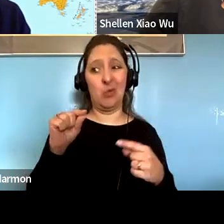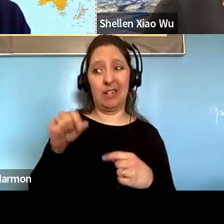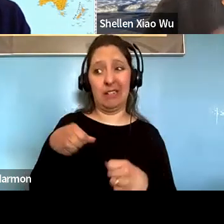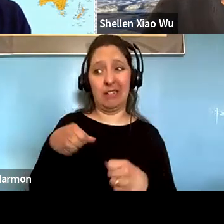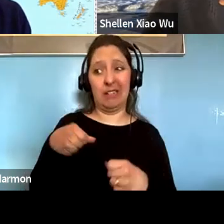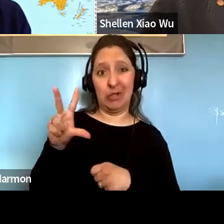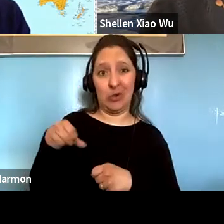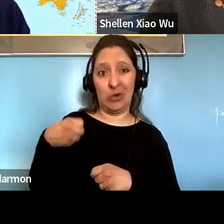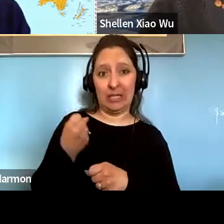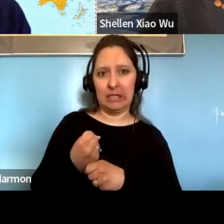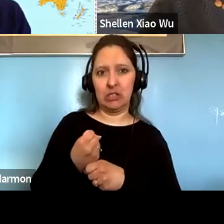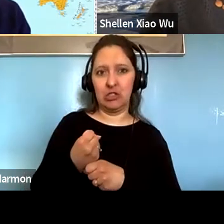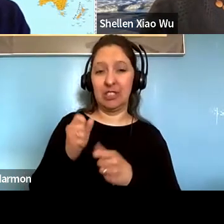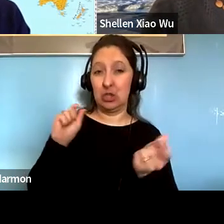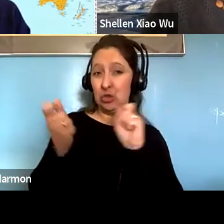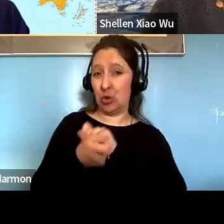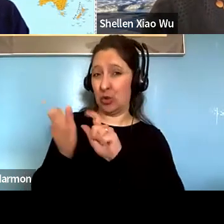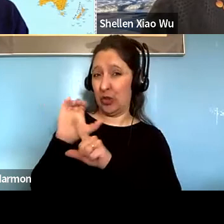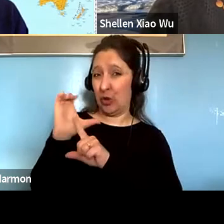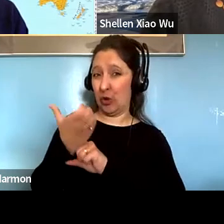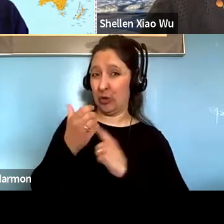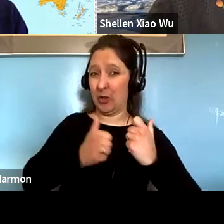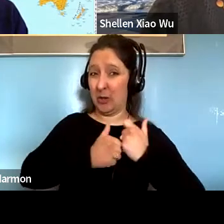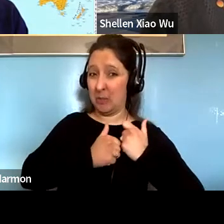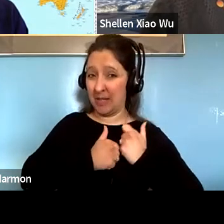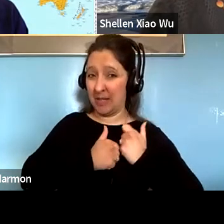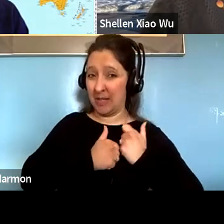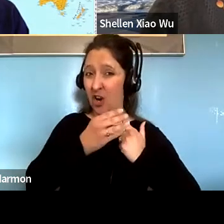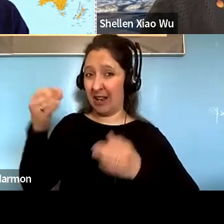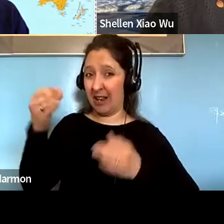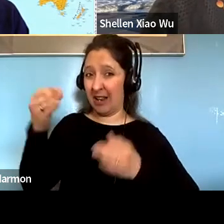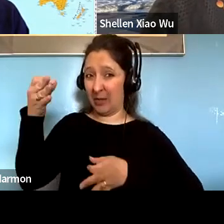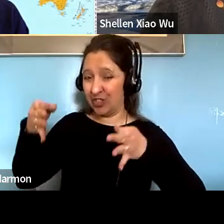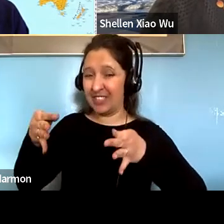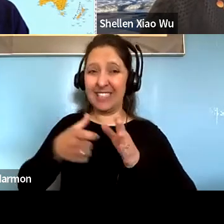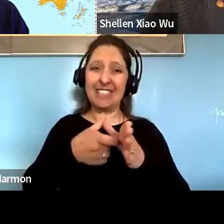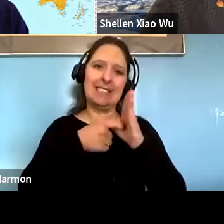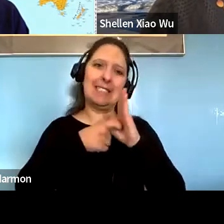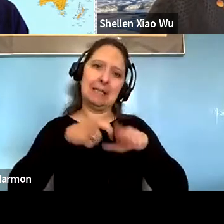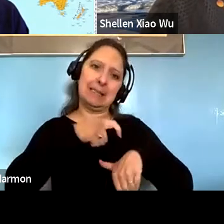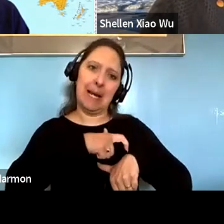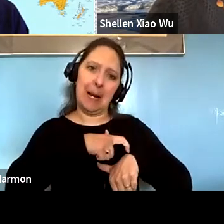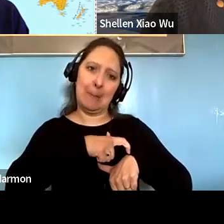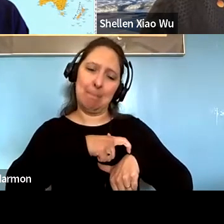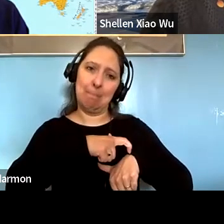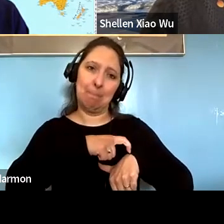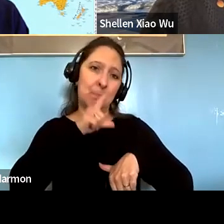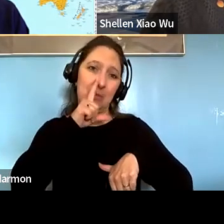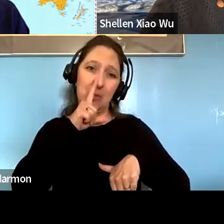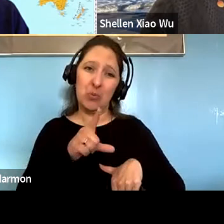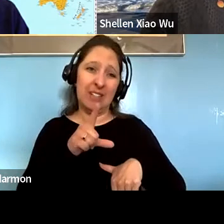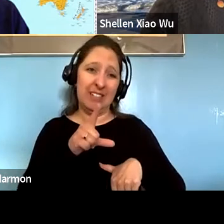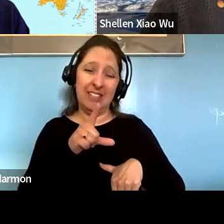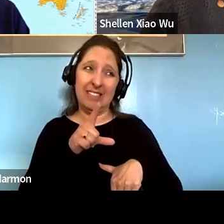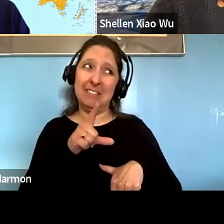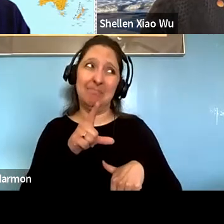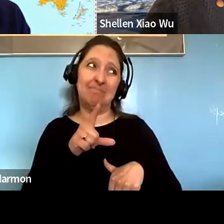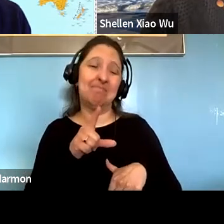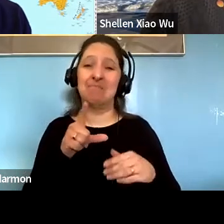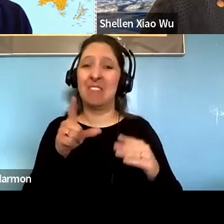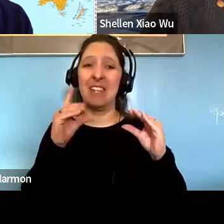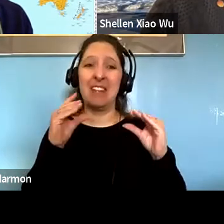Salvador Santino Regilme: Changing the culture of the military in the judiciary takes time and, in fact, nothing has really changed, even during the post, the immediate post cold war years.